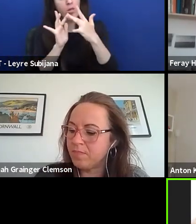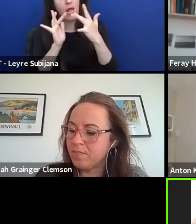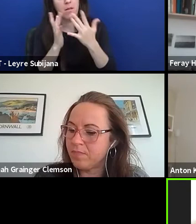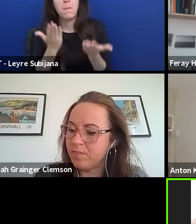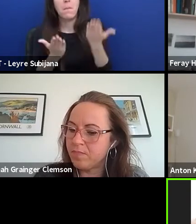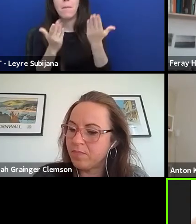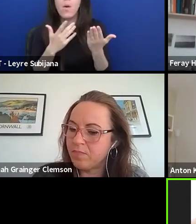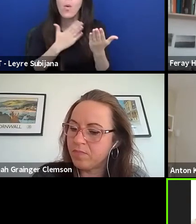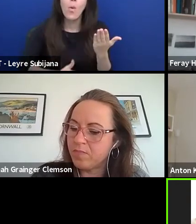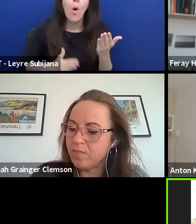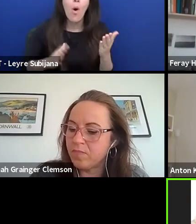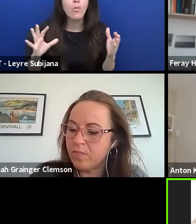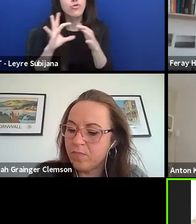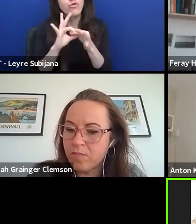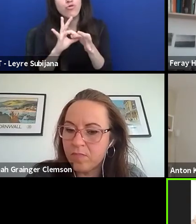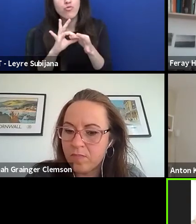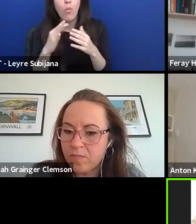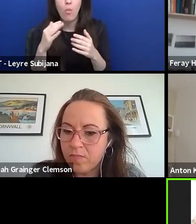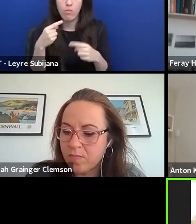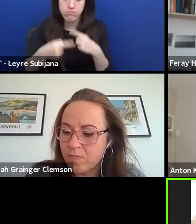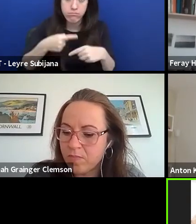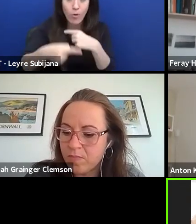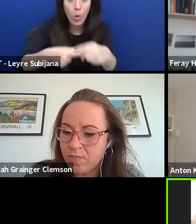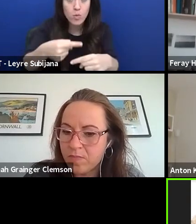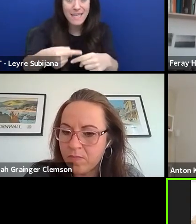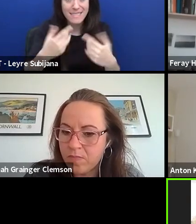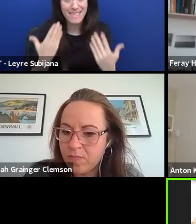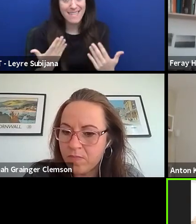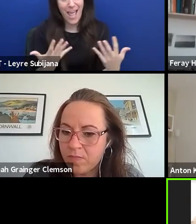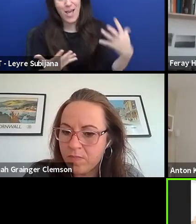in our process of the teen engagement,